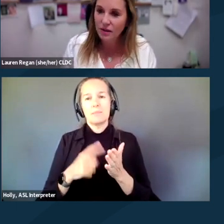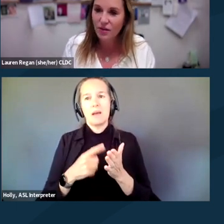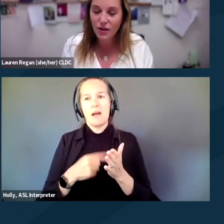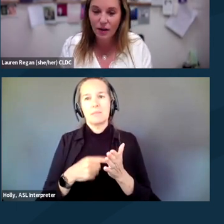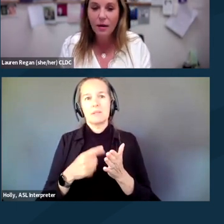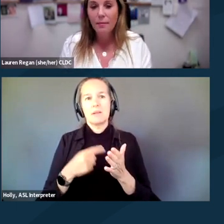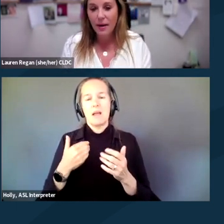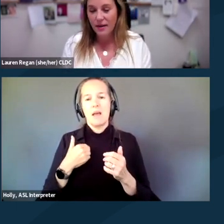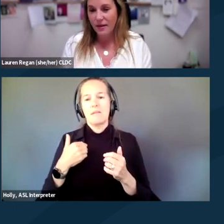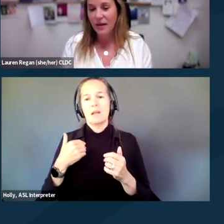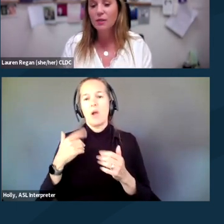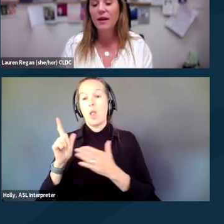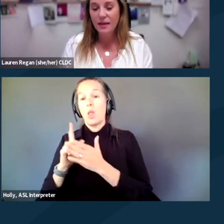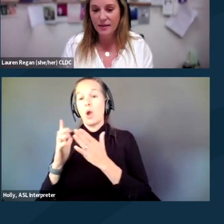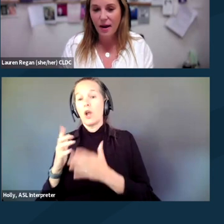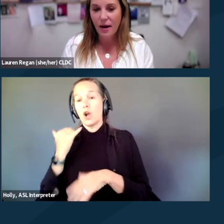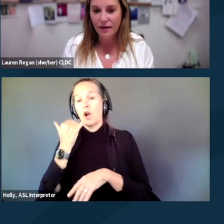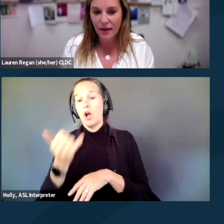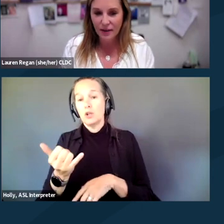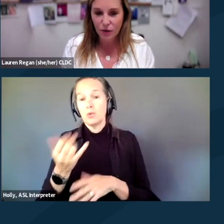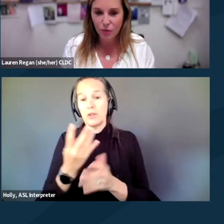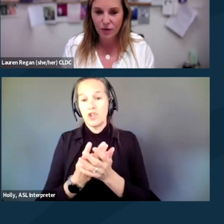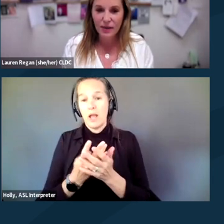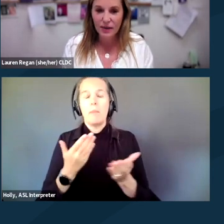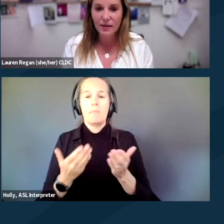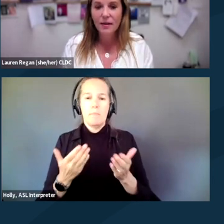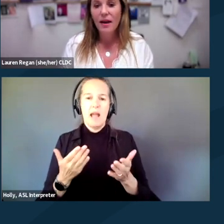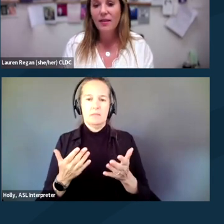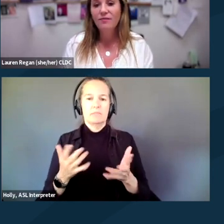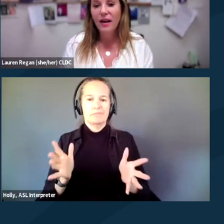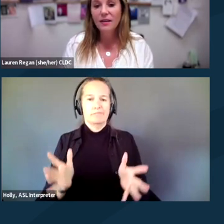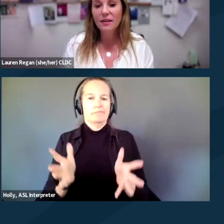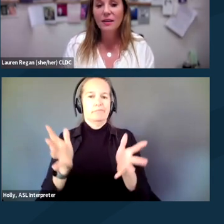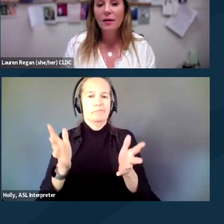into the jail might expedite getting you what you need. And then finally,